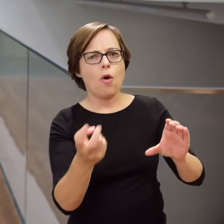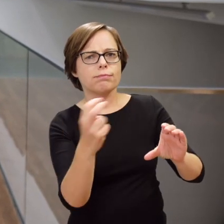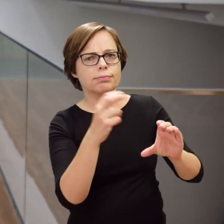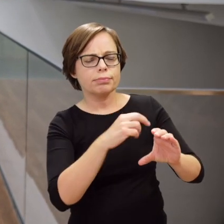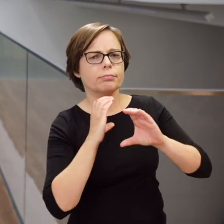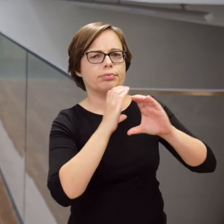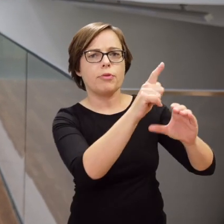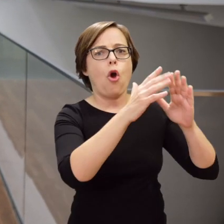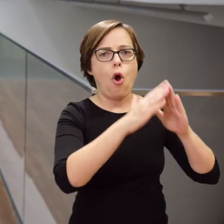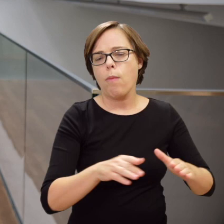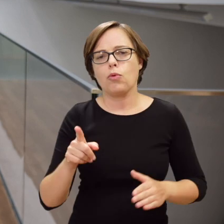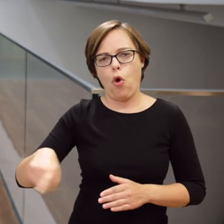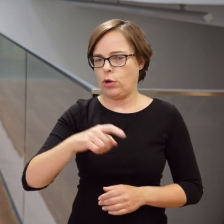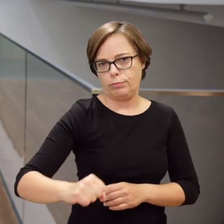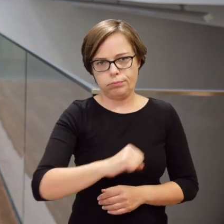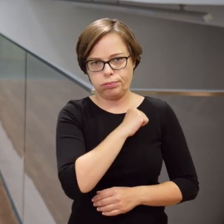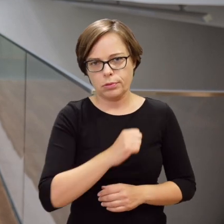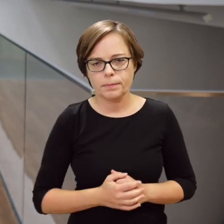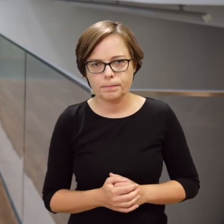to show up for deportations to the camps.